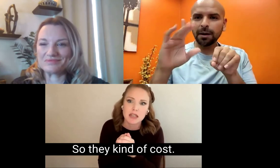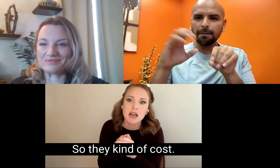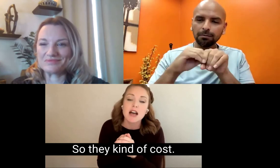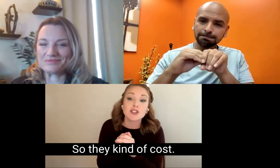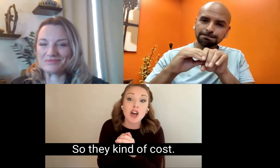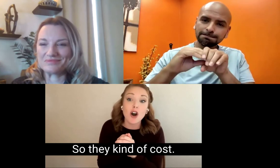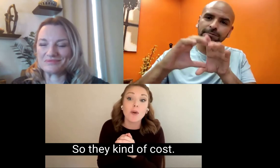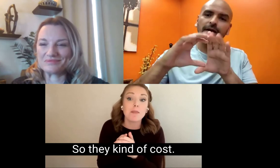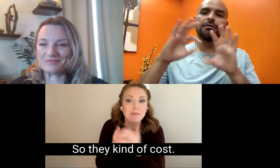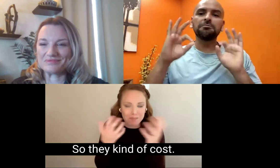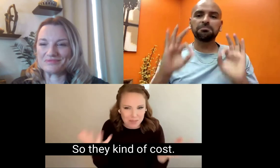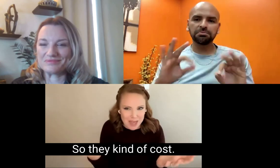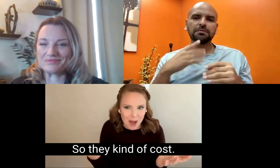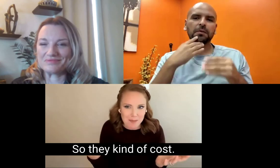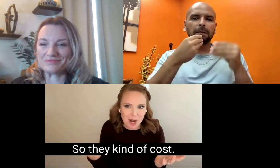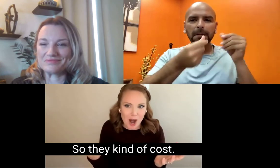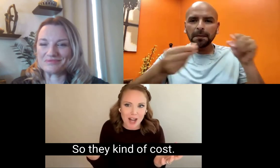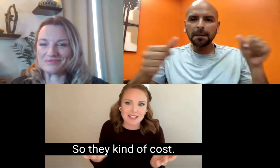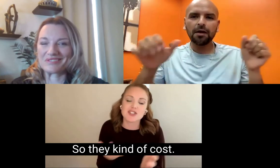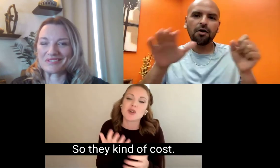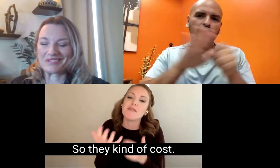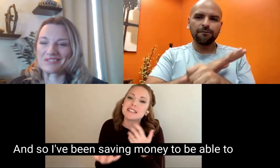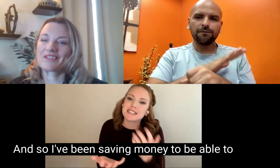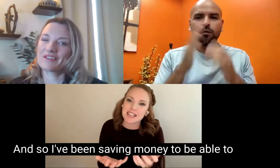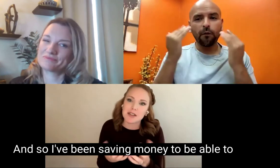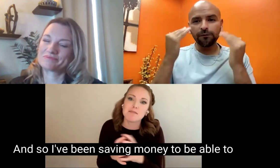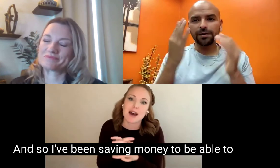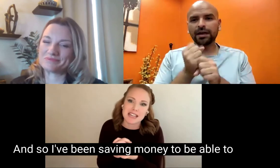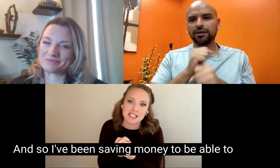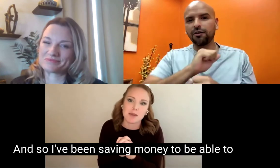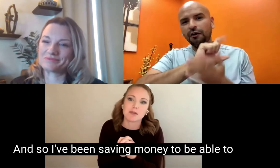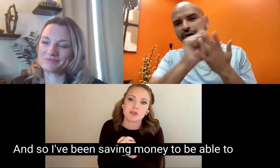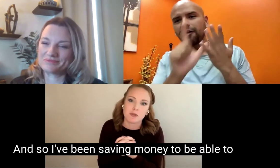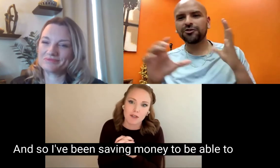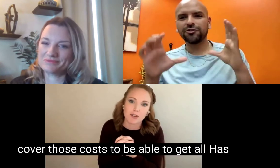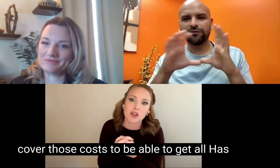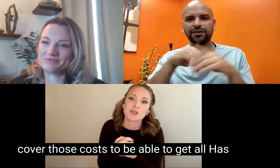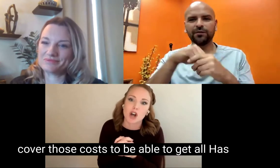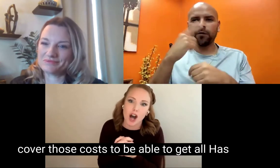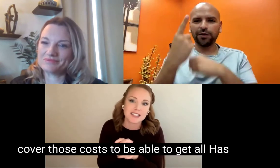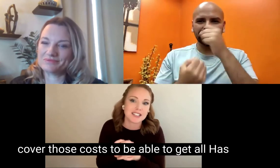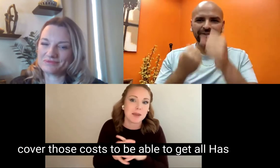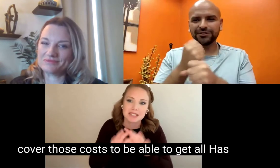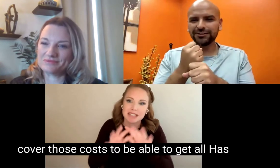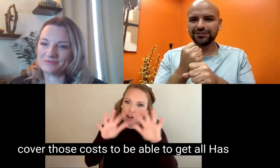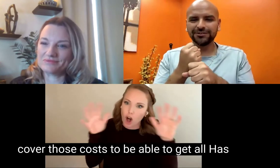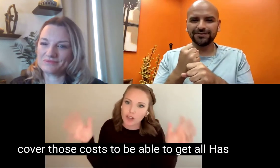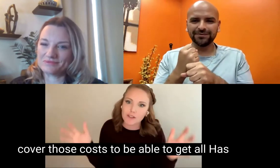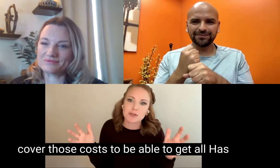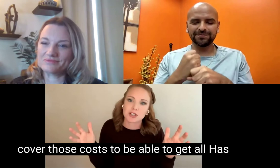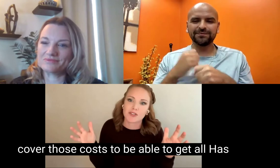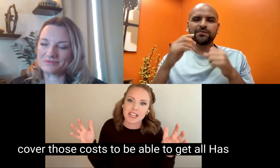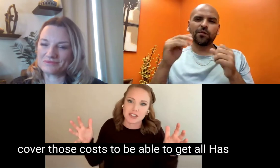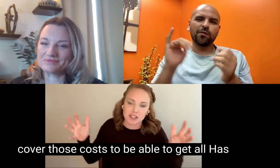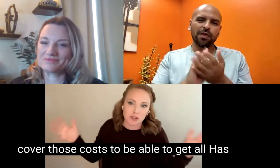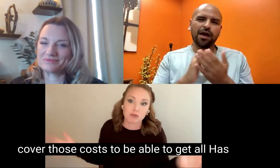So they kind of cost. And so I've been saving money to be able to cover those costs to be able to get all Has